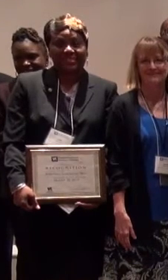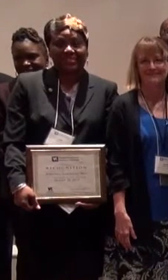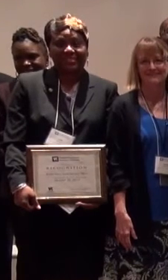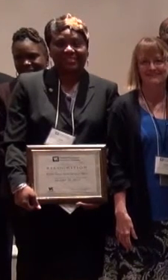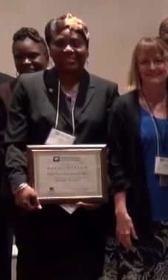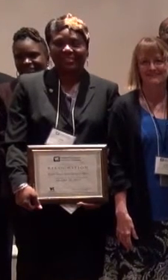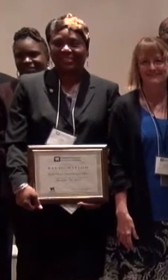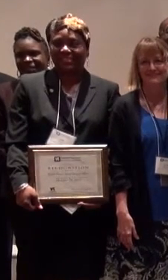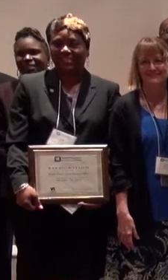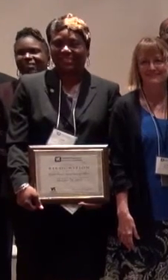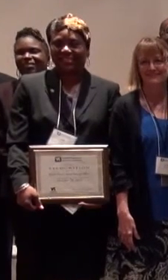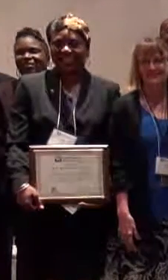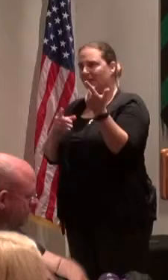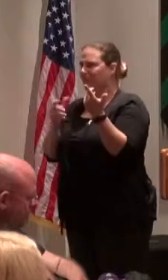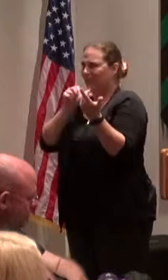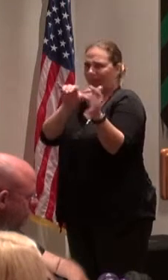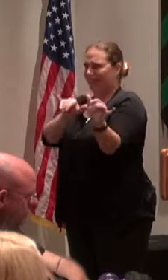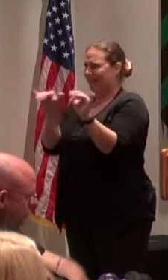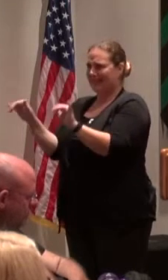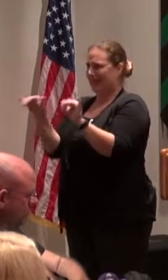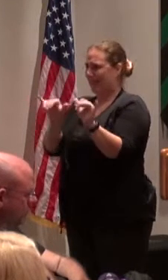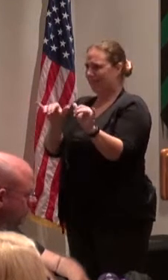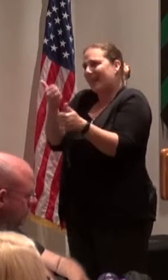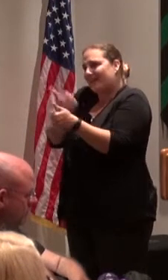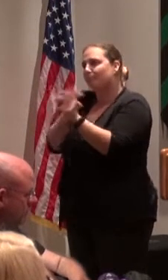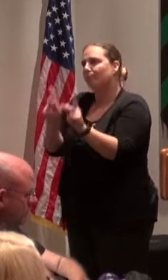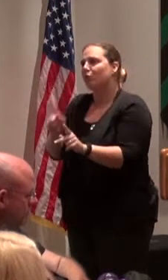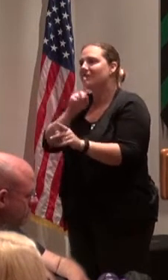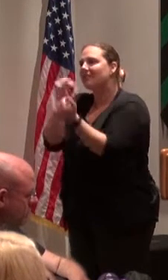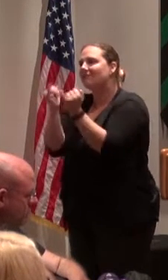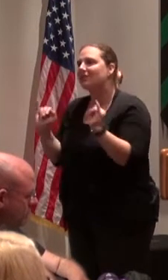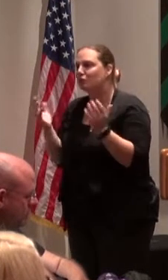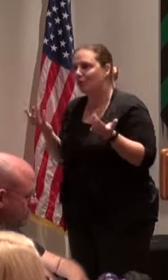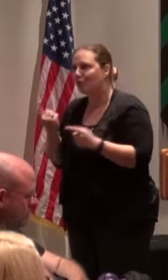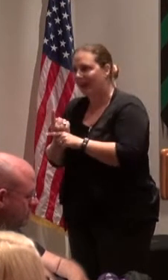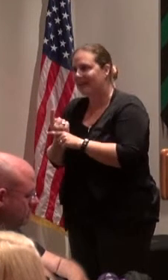that are the same. Every person should be considered as an individual